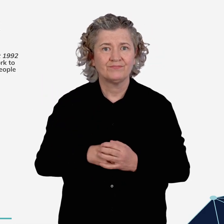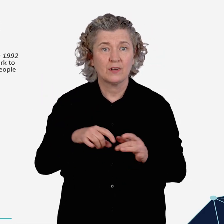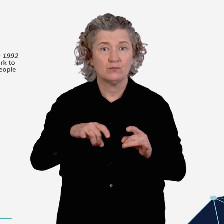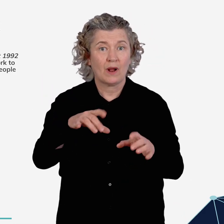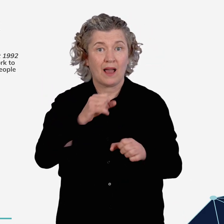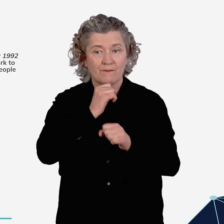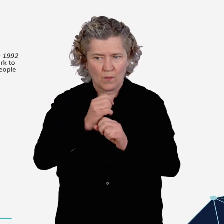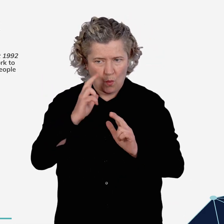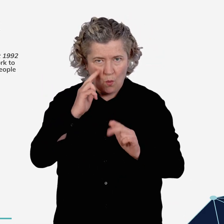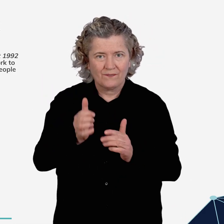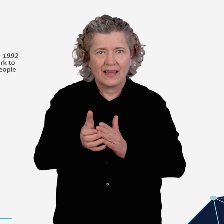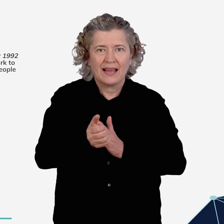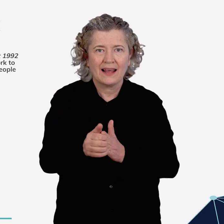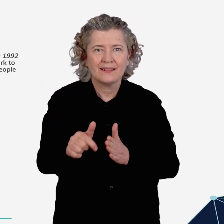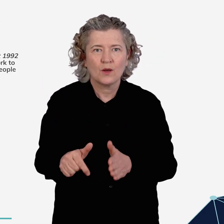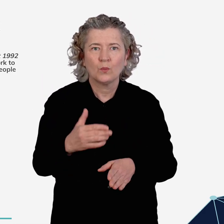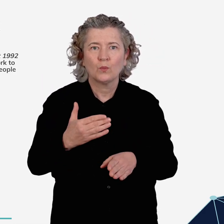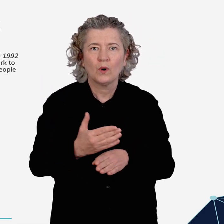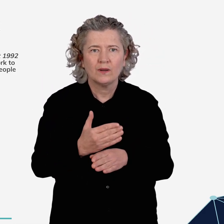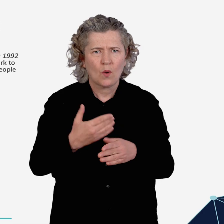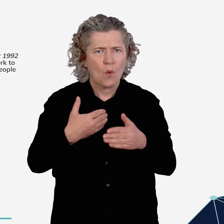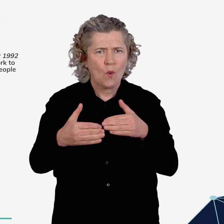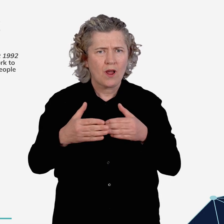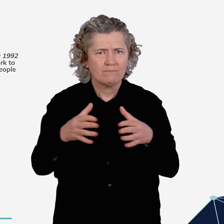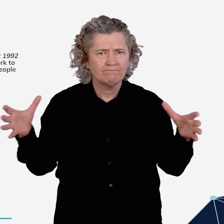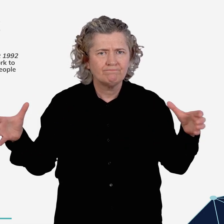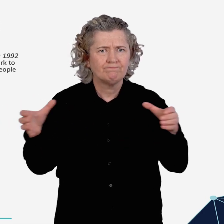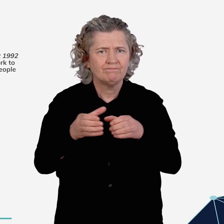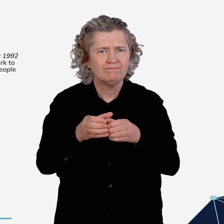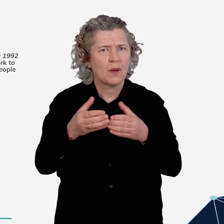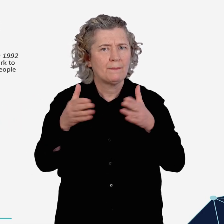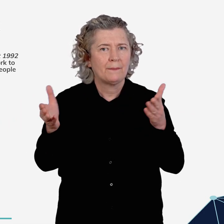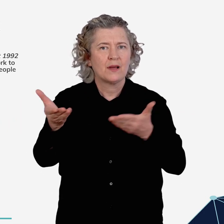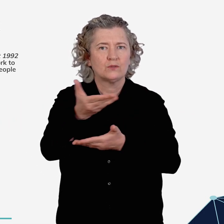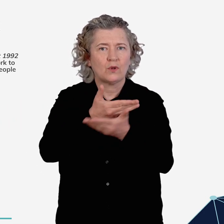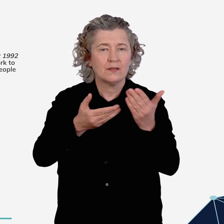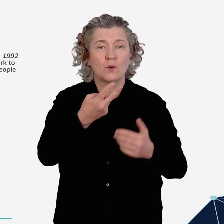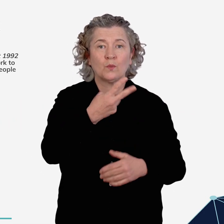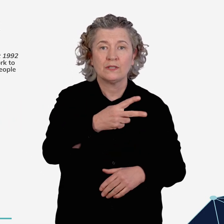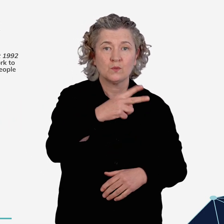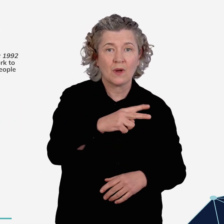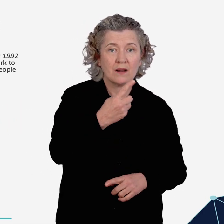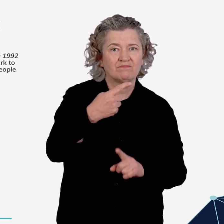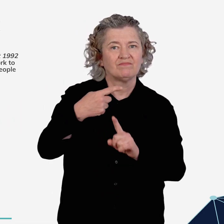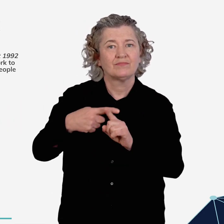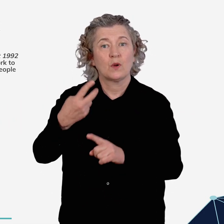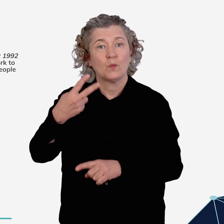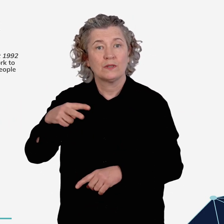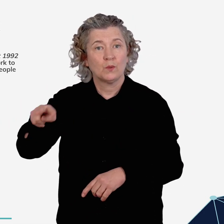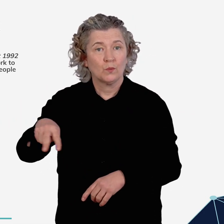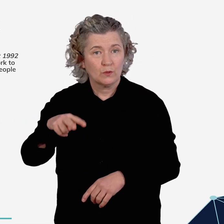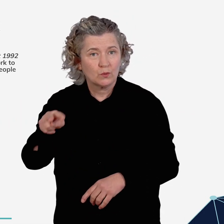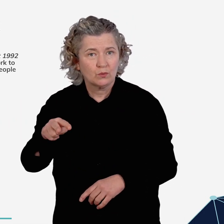The Australian Government is leading this work, and held public consultations in 2021 and 2022